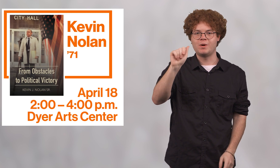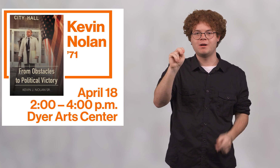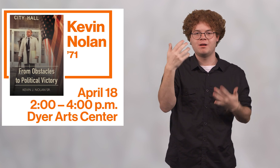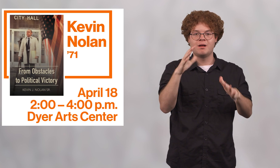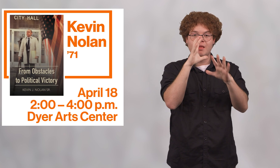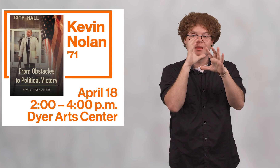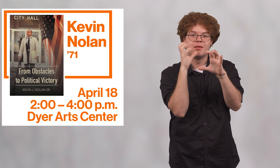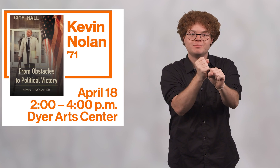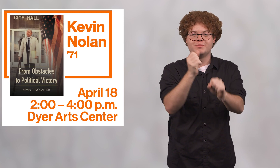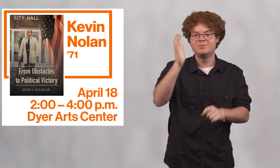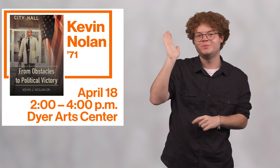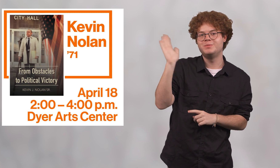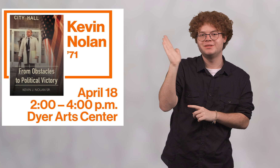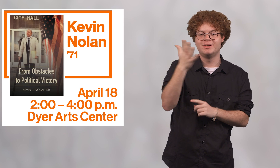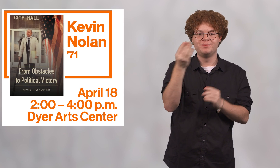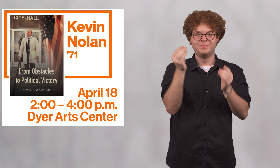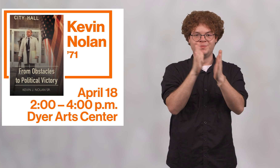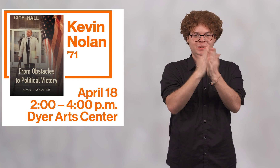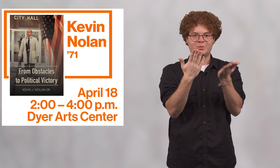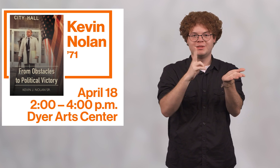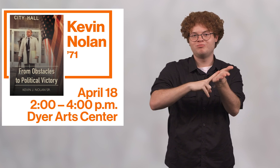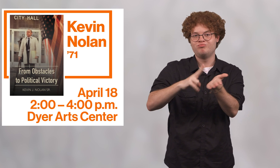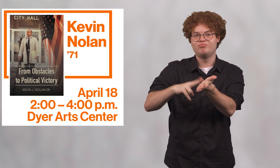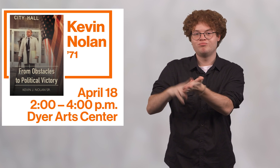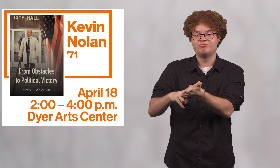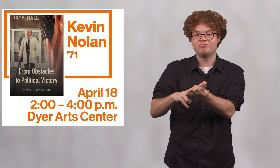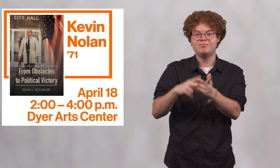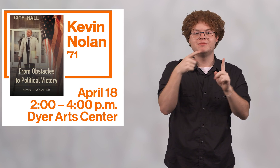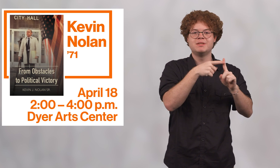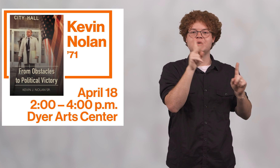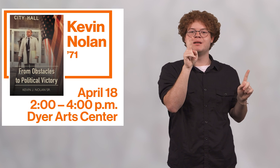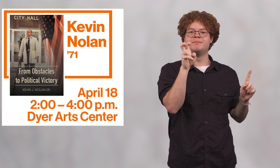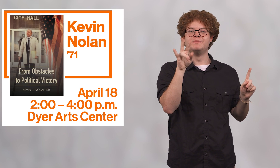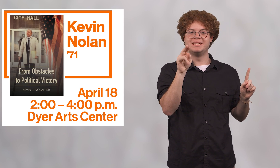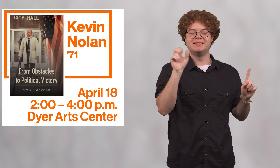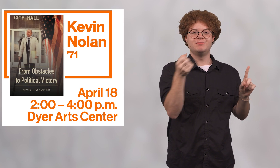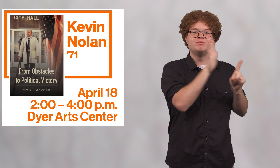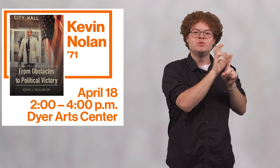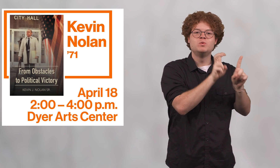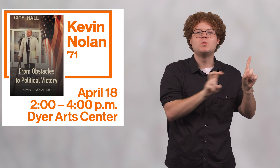for Kevin Nolan's captivating presentation and book signing.